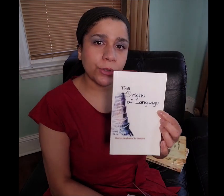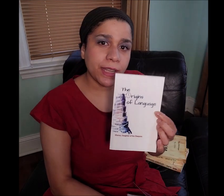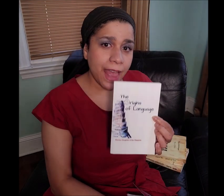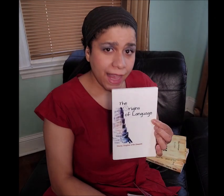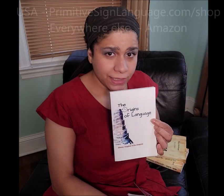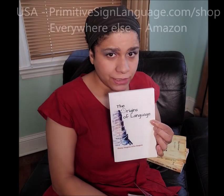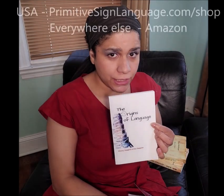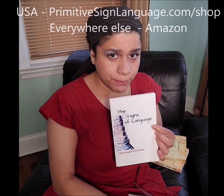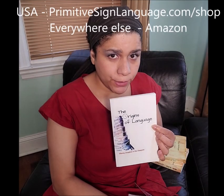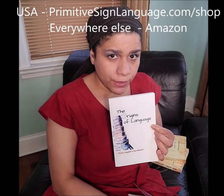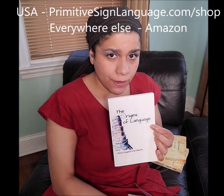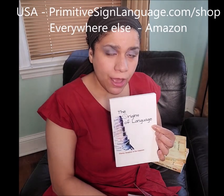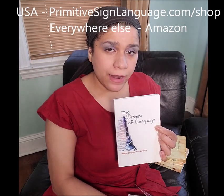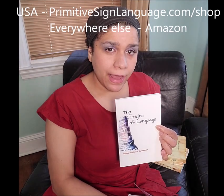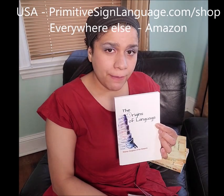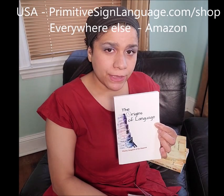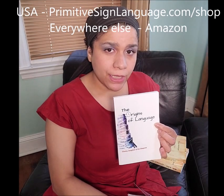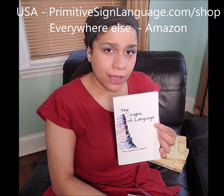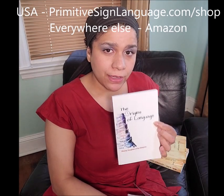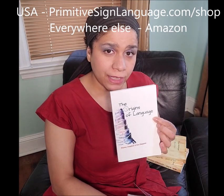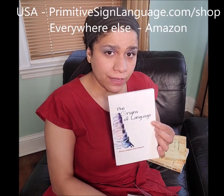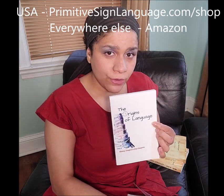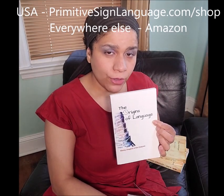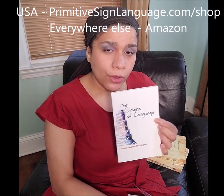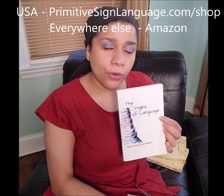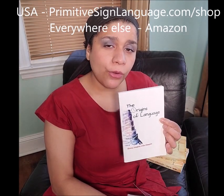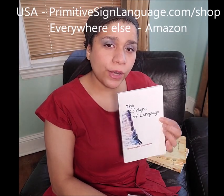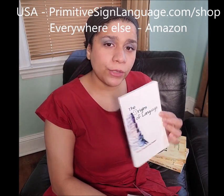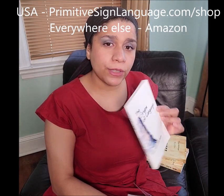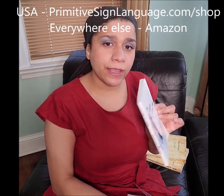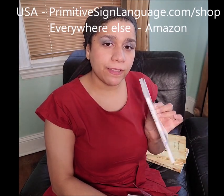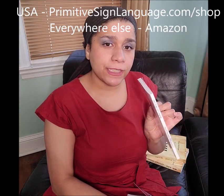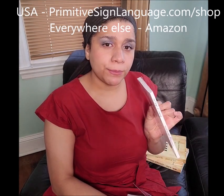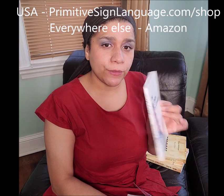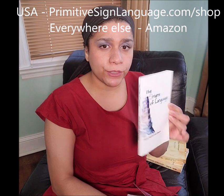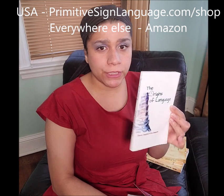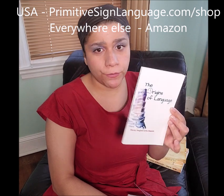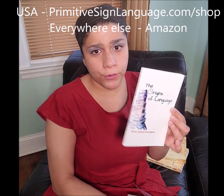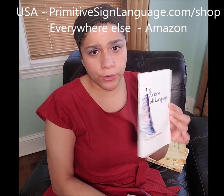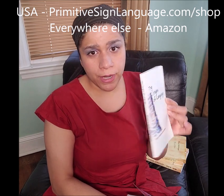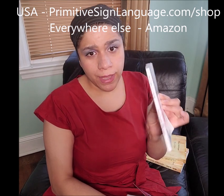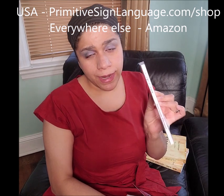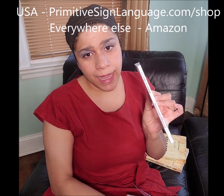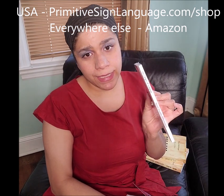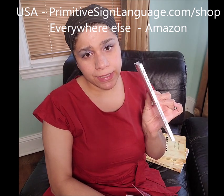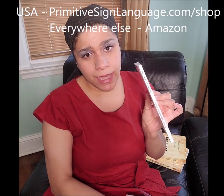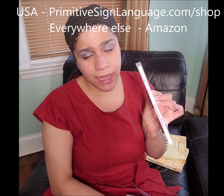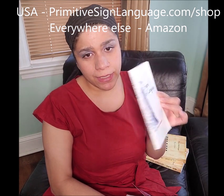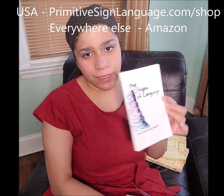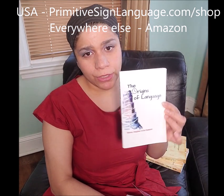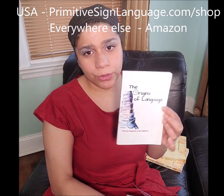You can access this book on Amazon Kindle or you can get this book for just $4.99.